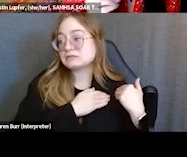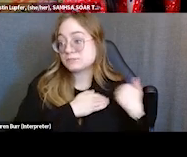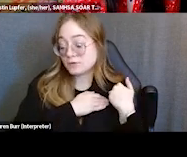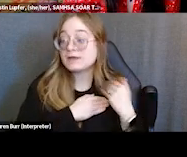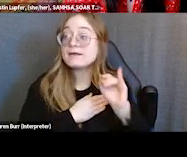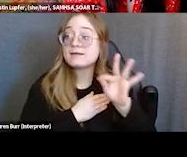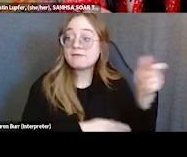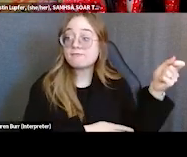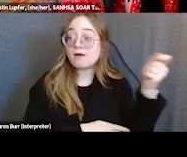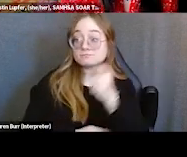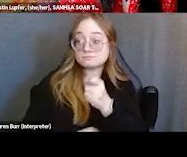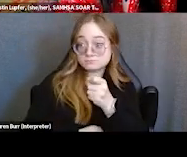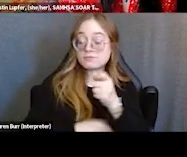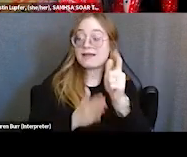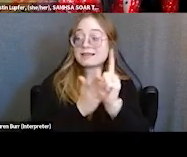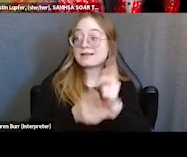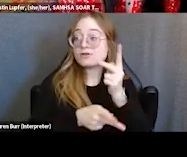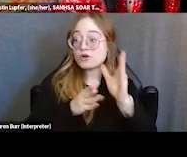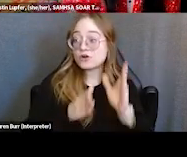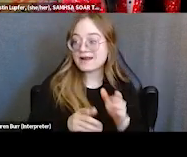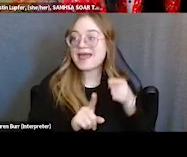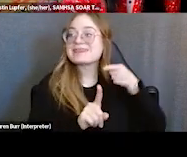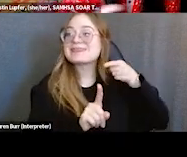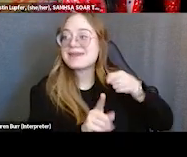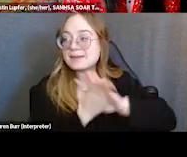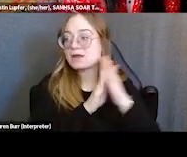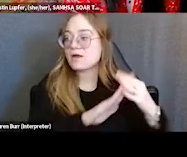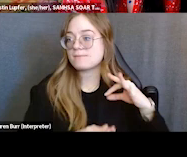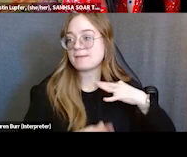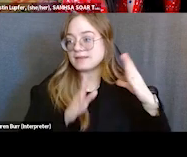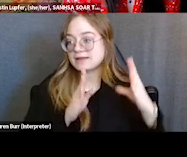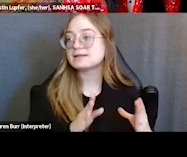then they are the proper applicant. But until that time, it's still the individual